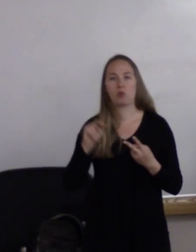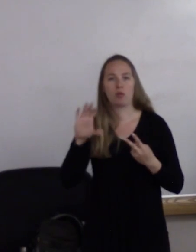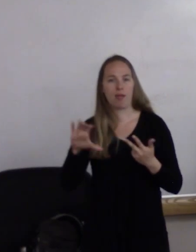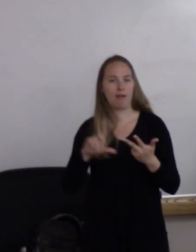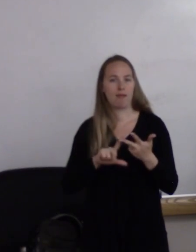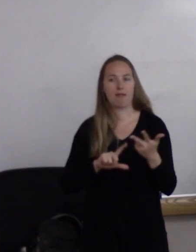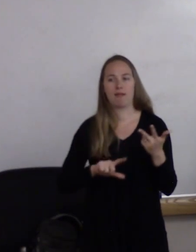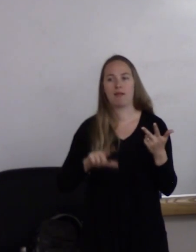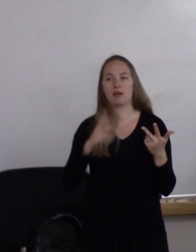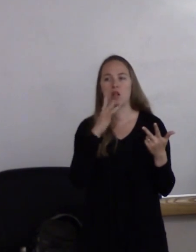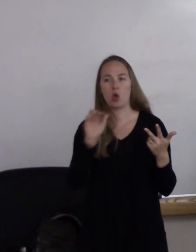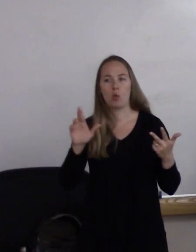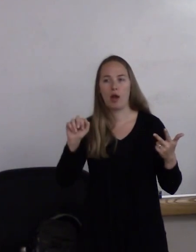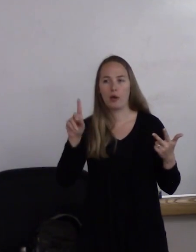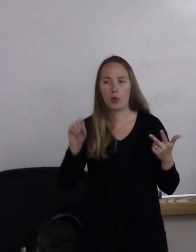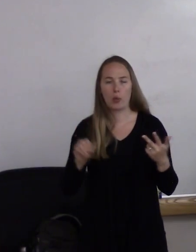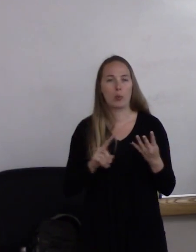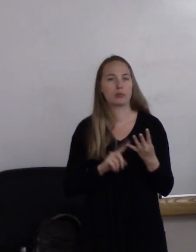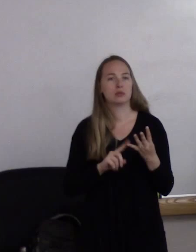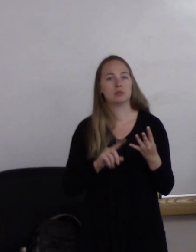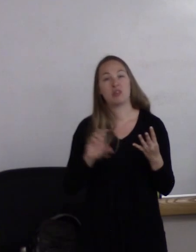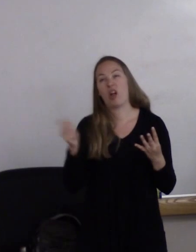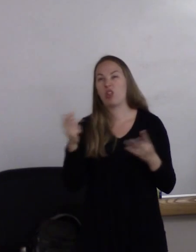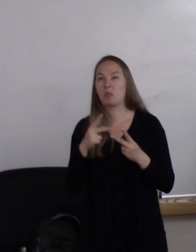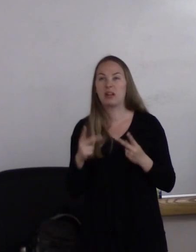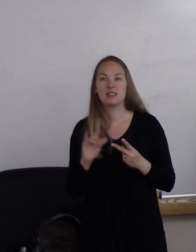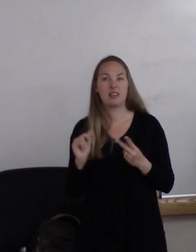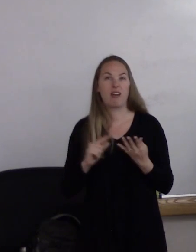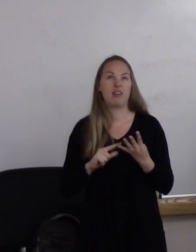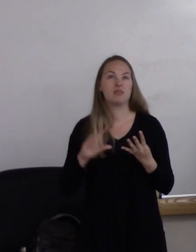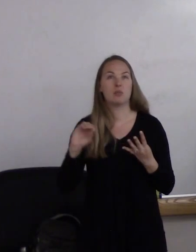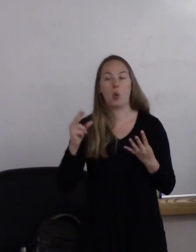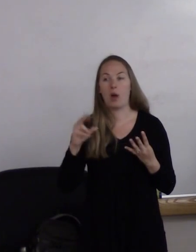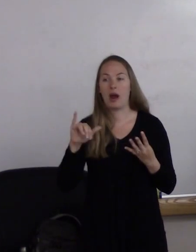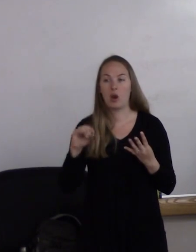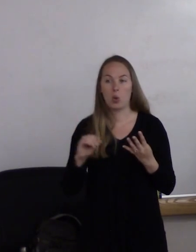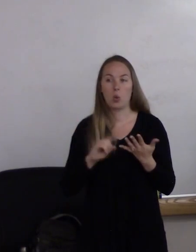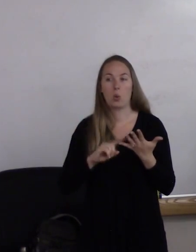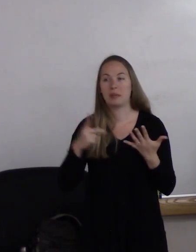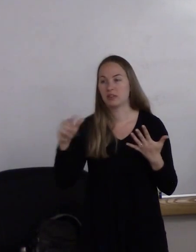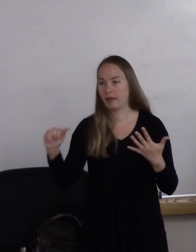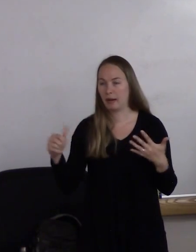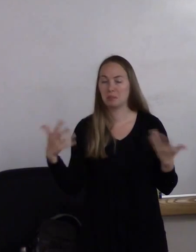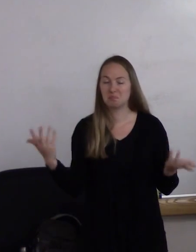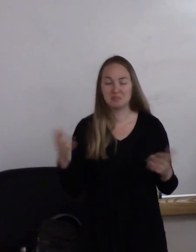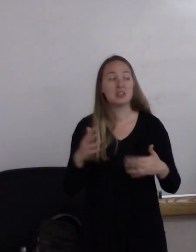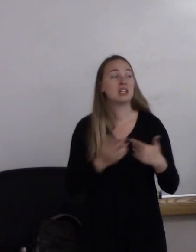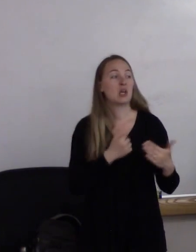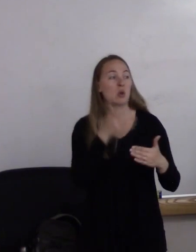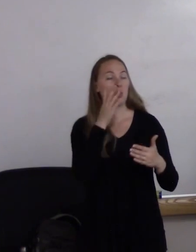and other places like Ohio and Pennsylvania. So I'll just start very briefly with the clip.